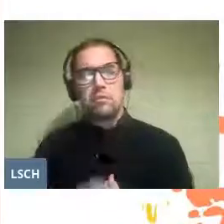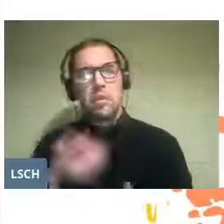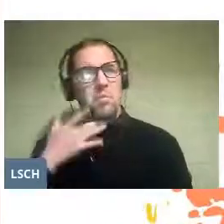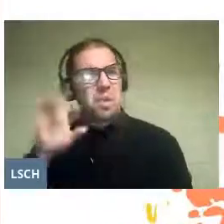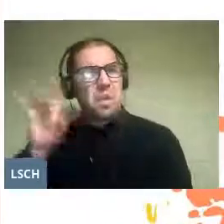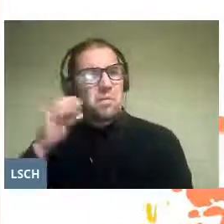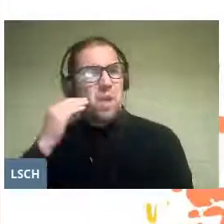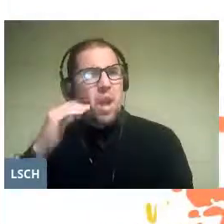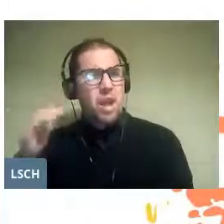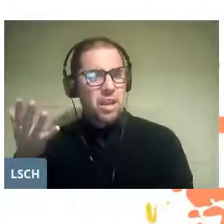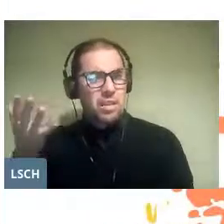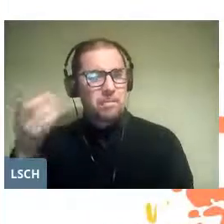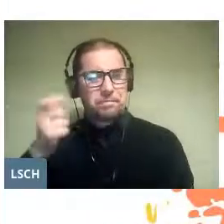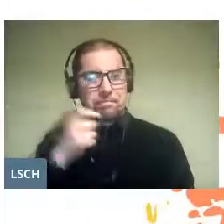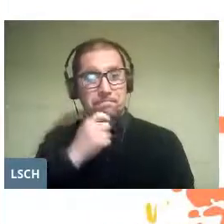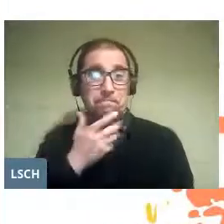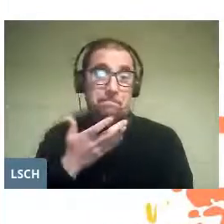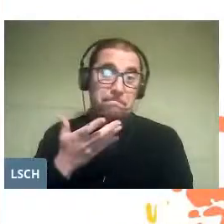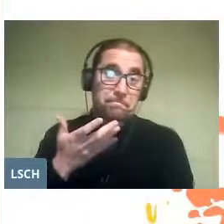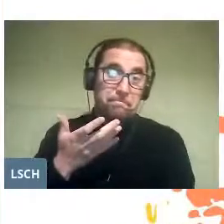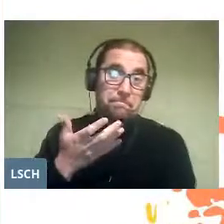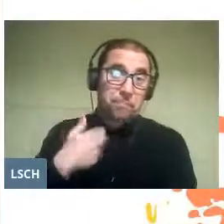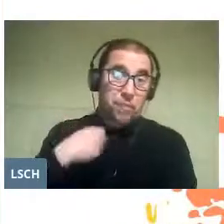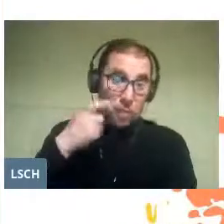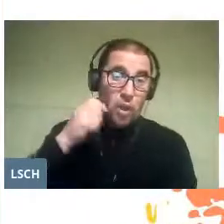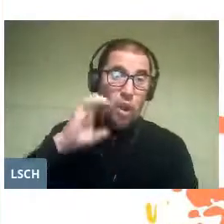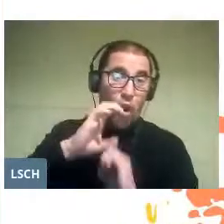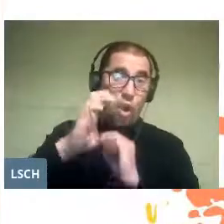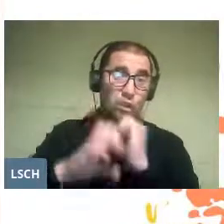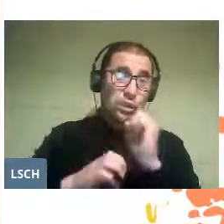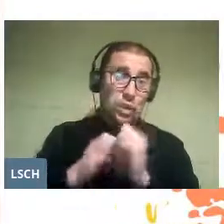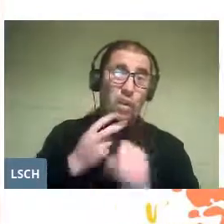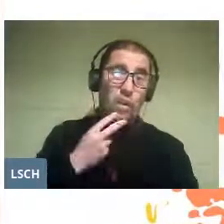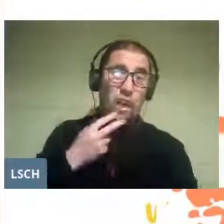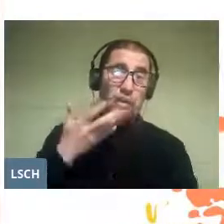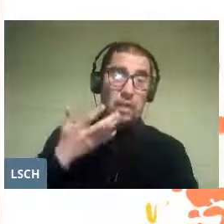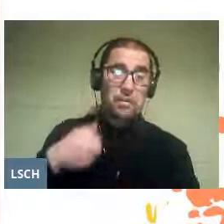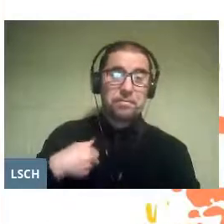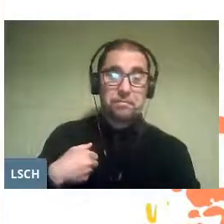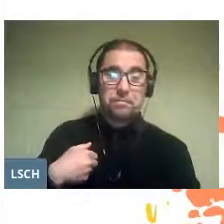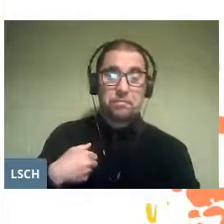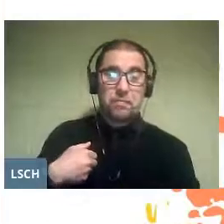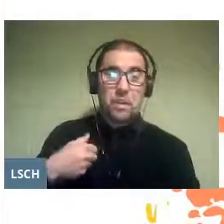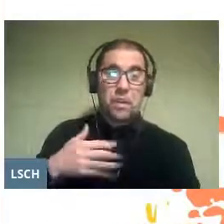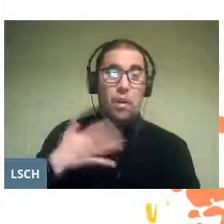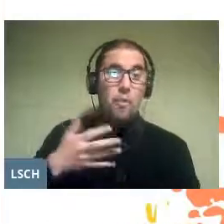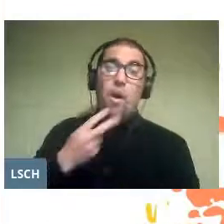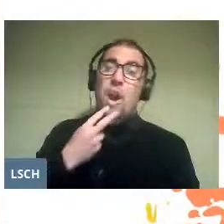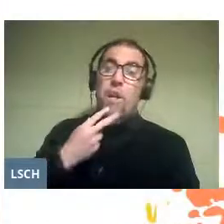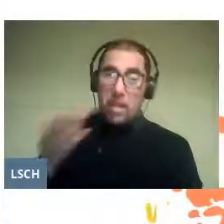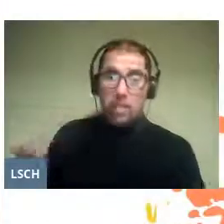I suppose it has to do with the cycles of life, and how it offers us new challenges